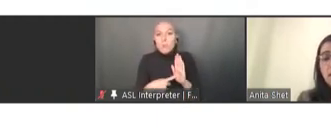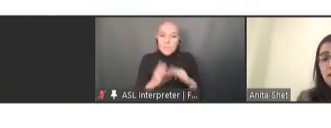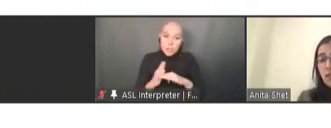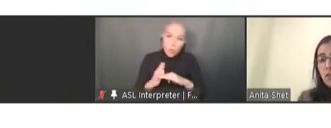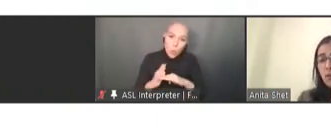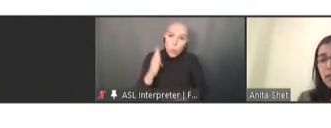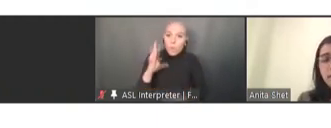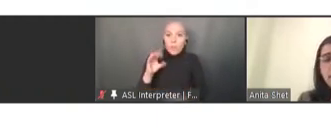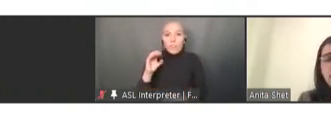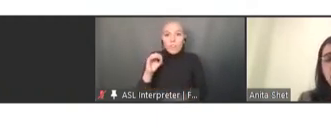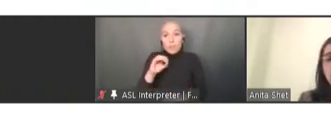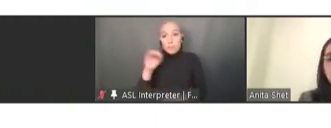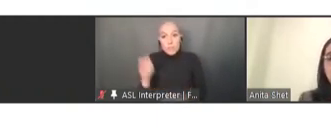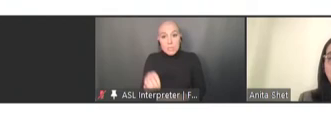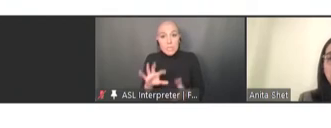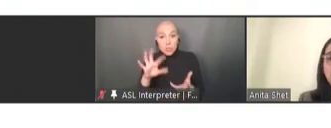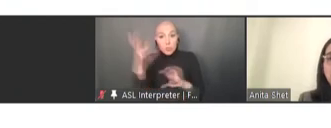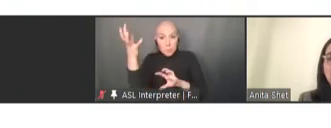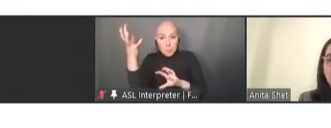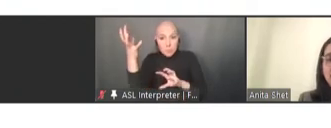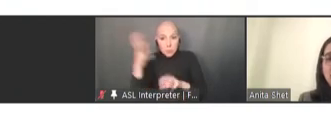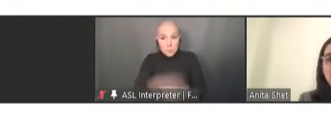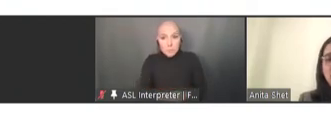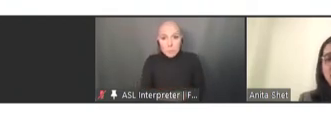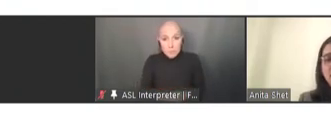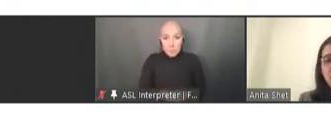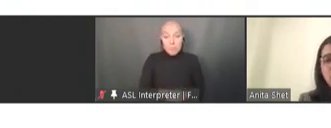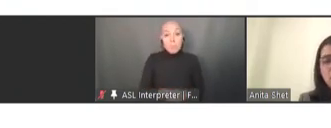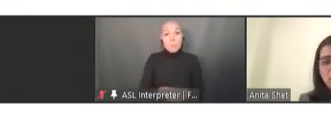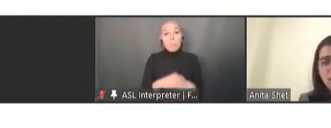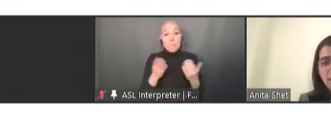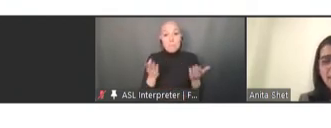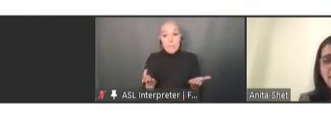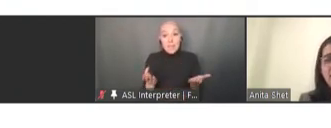So looking at these bars, it would have been very nice to see a downward trend